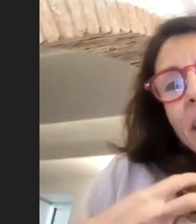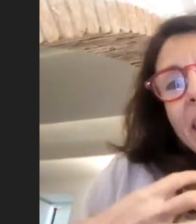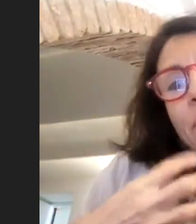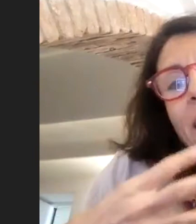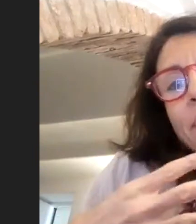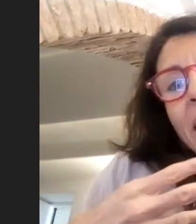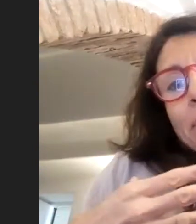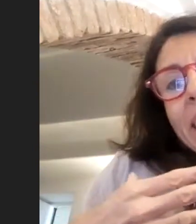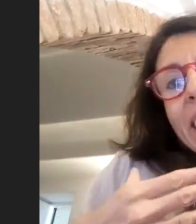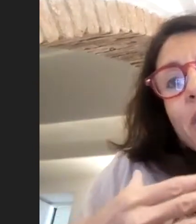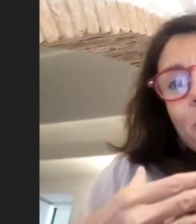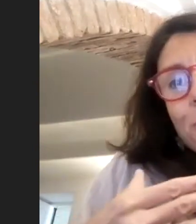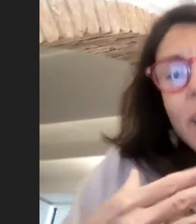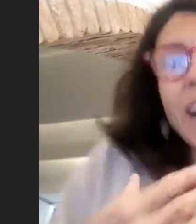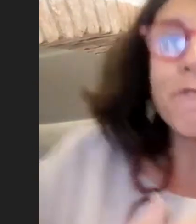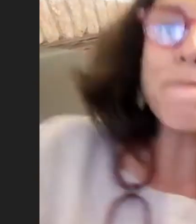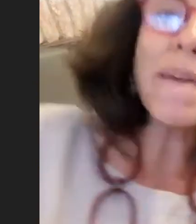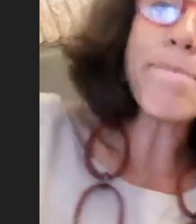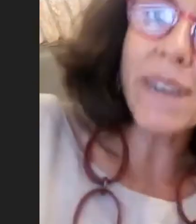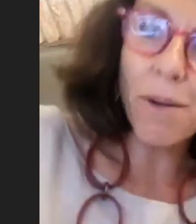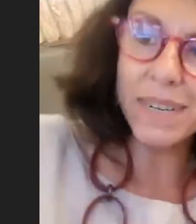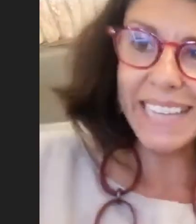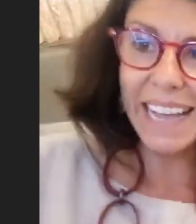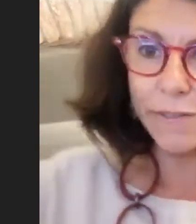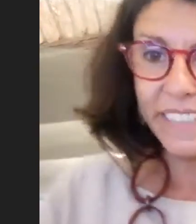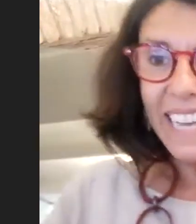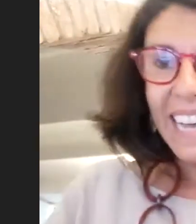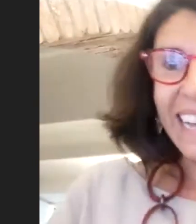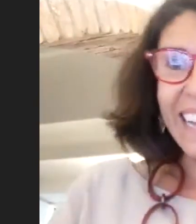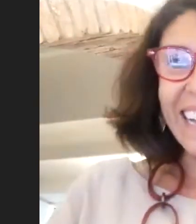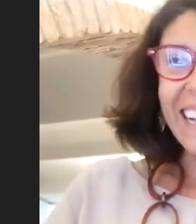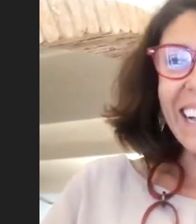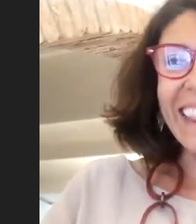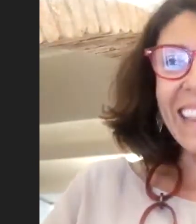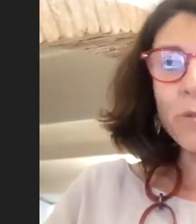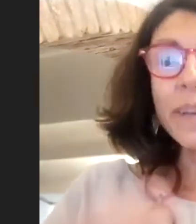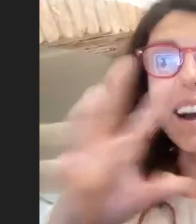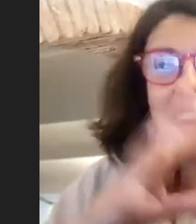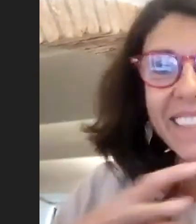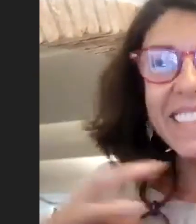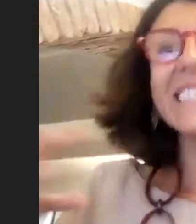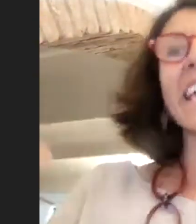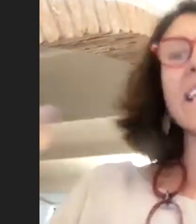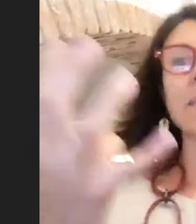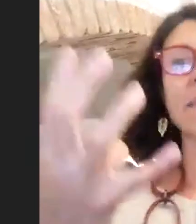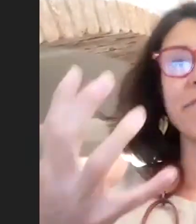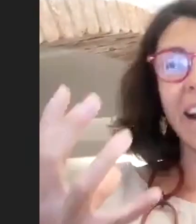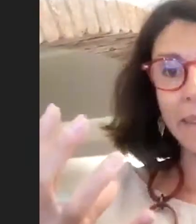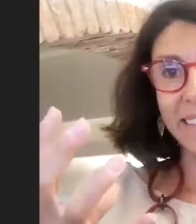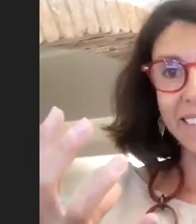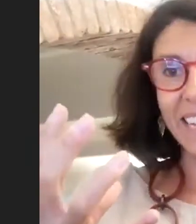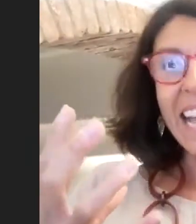that we sometimes need to remember ourselves, that we are in the same environment.